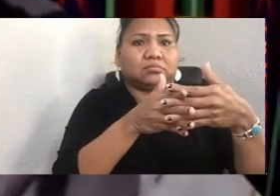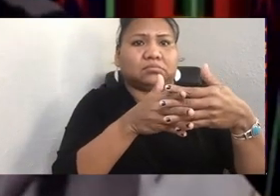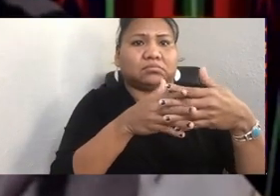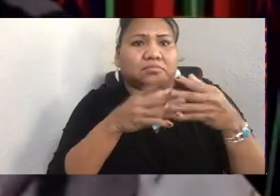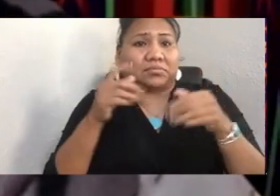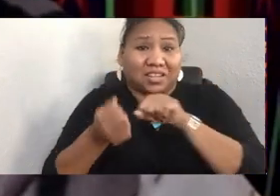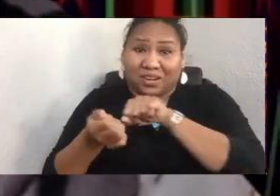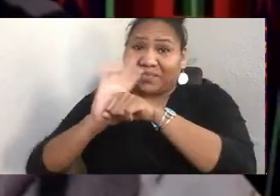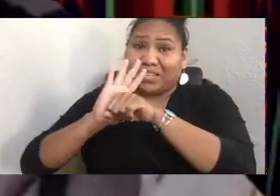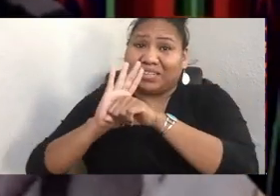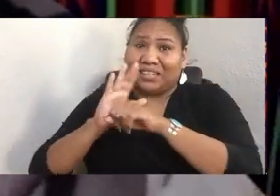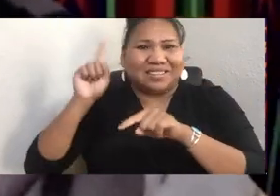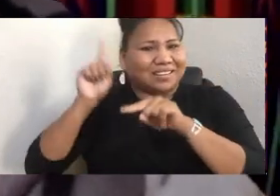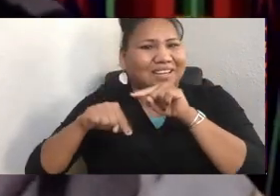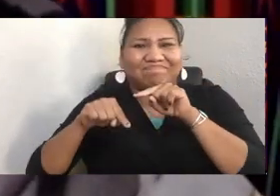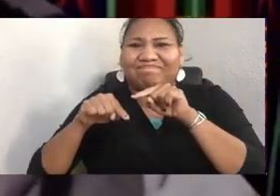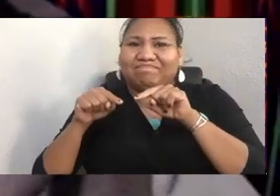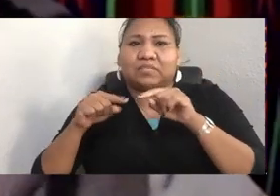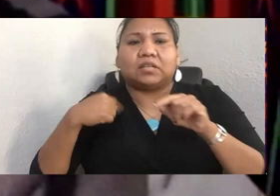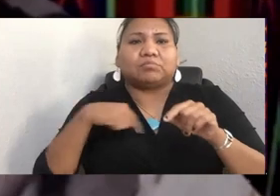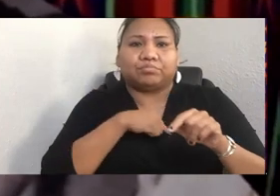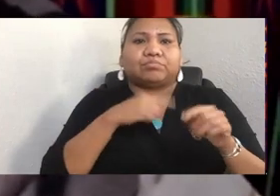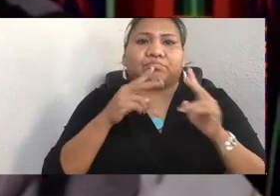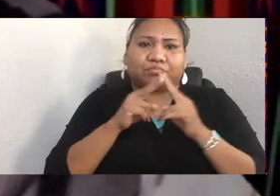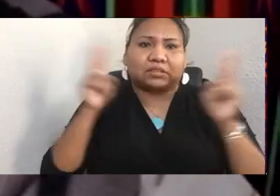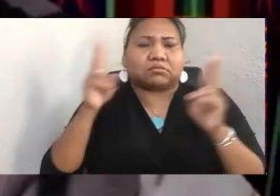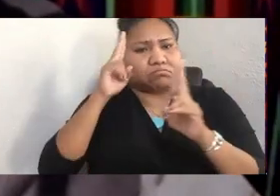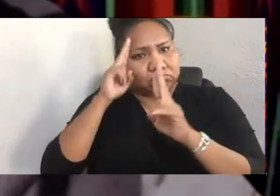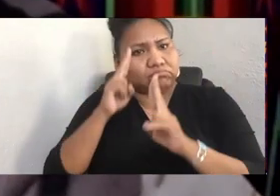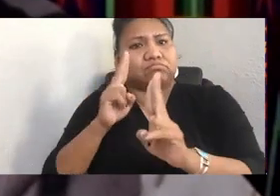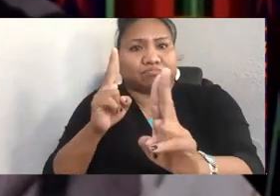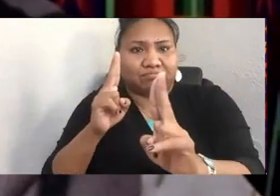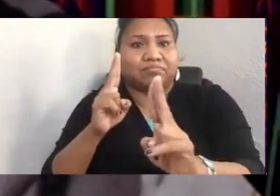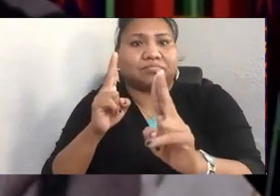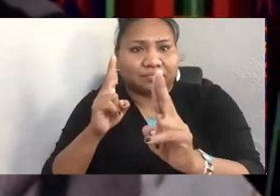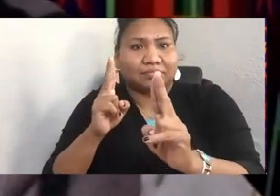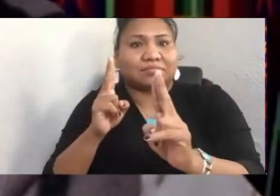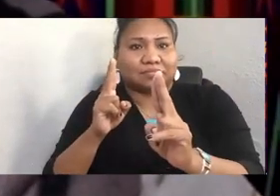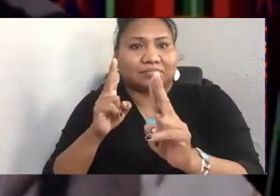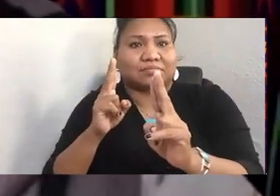But we're very honored, as an organizing group,